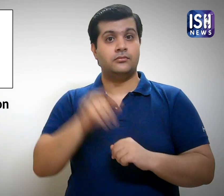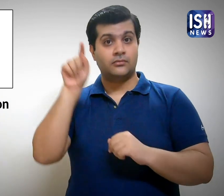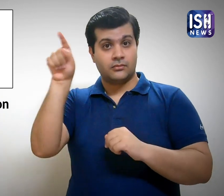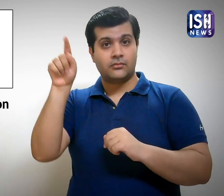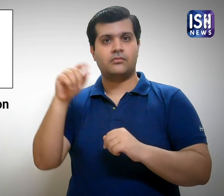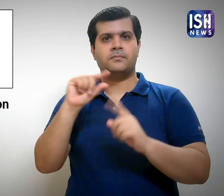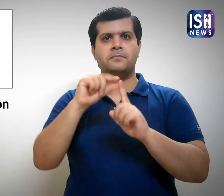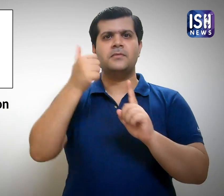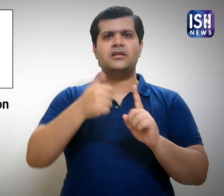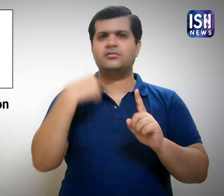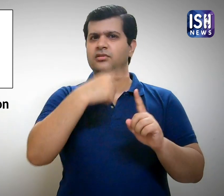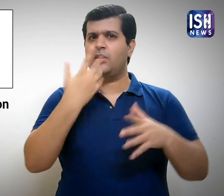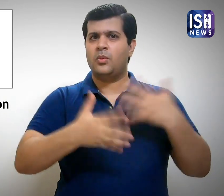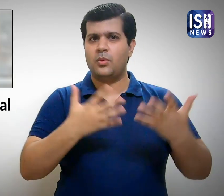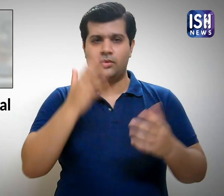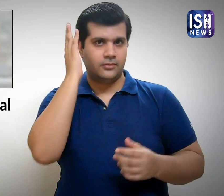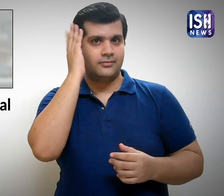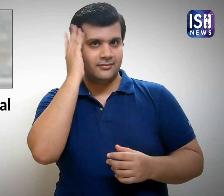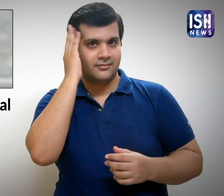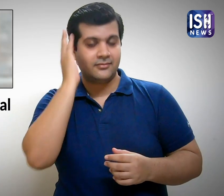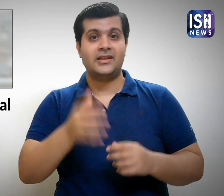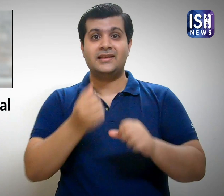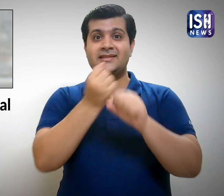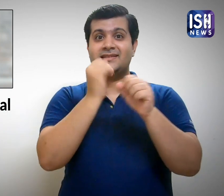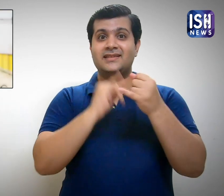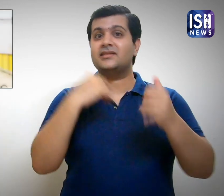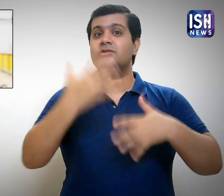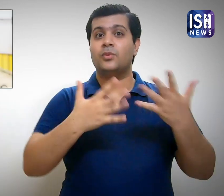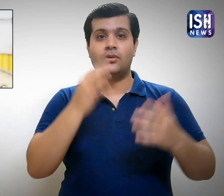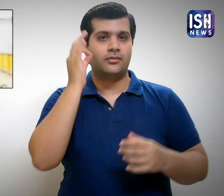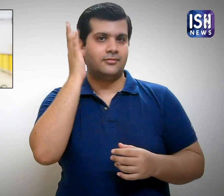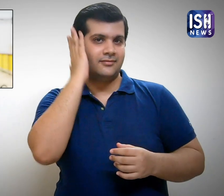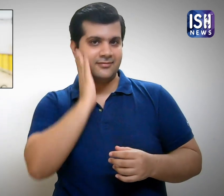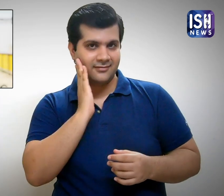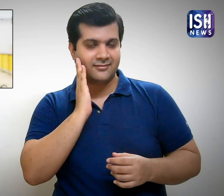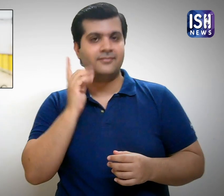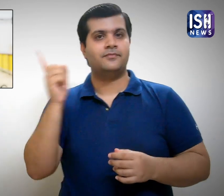PAD's President is Abhishek Agarwal -sign name- and their General Secretary is Abdul Mateen -sign name.